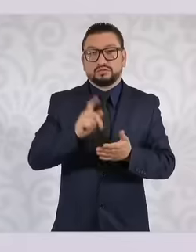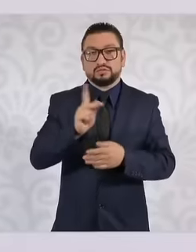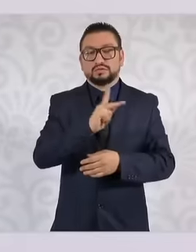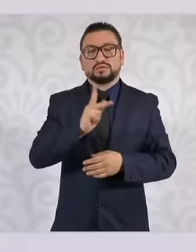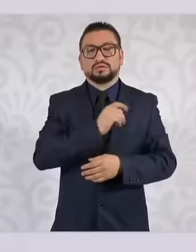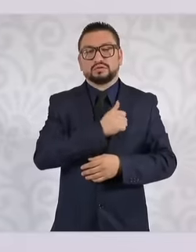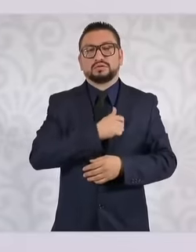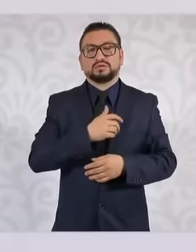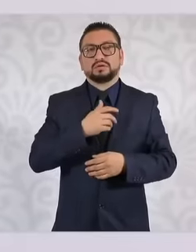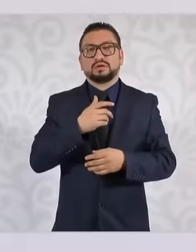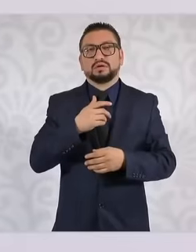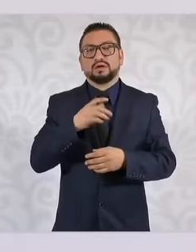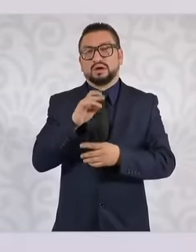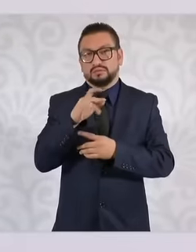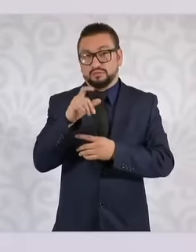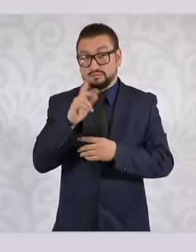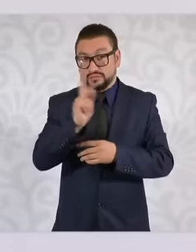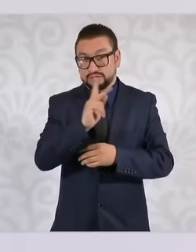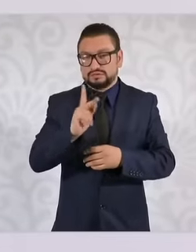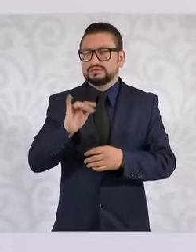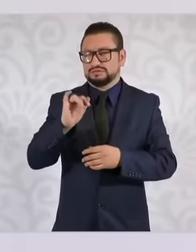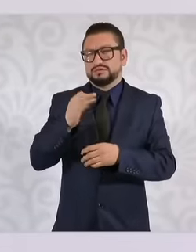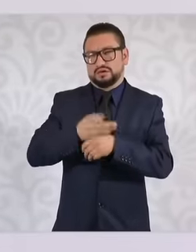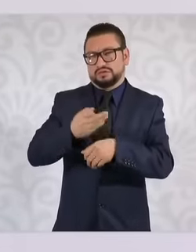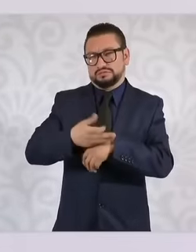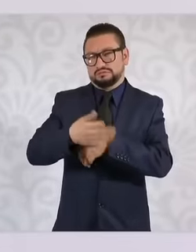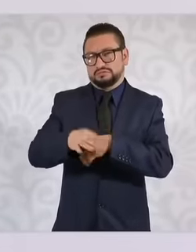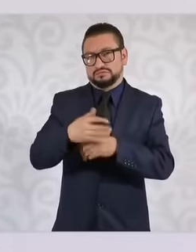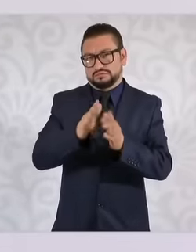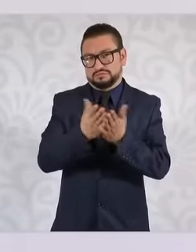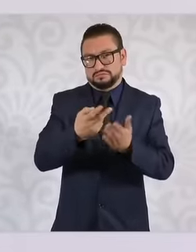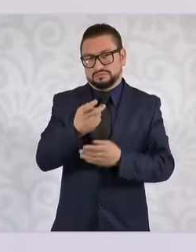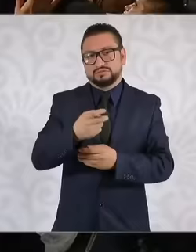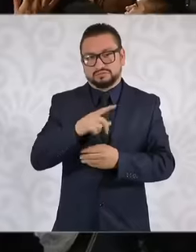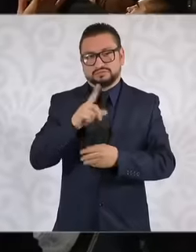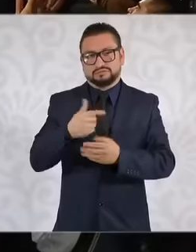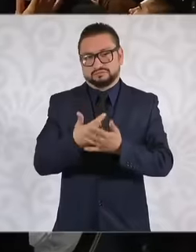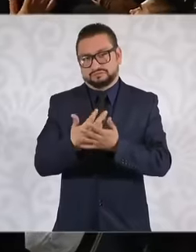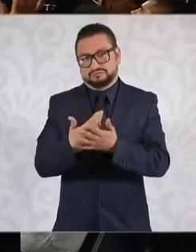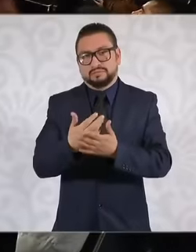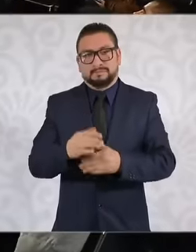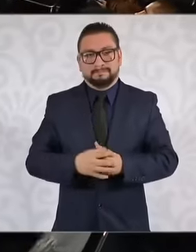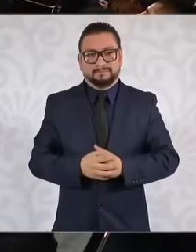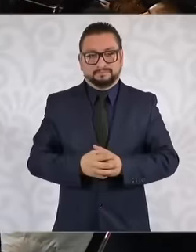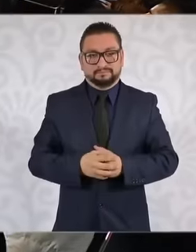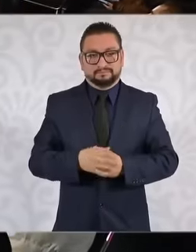transition and then we will see thank you Good morning everyone yes good day let's see On this side